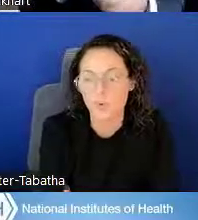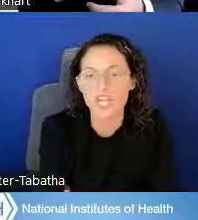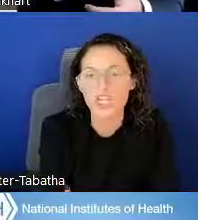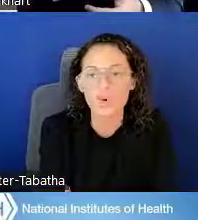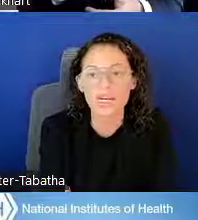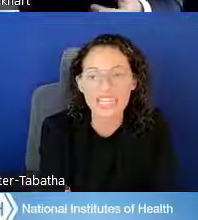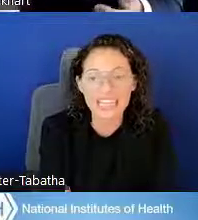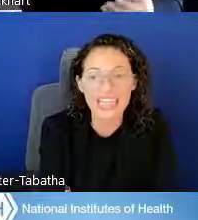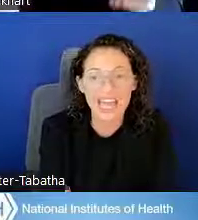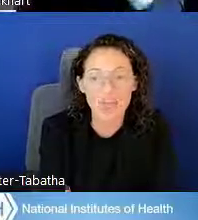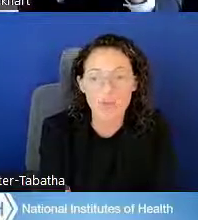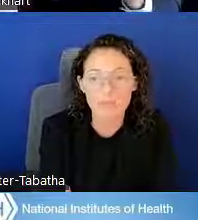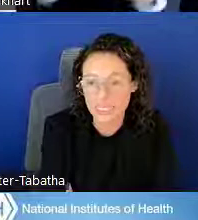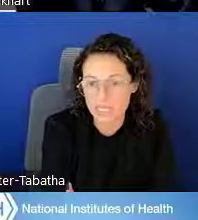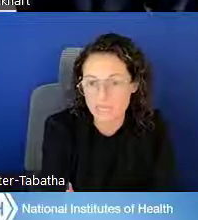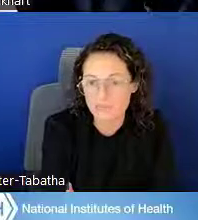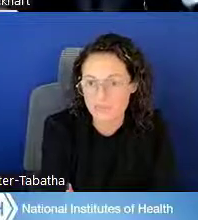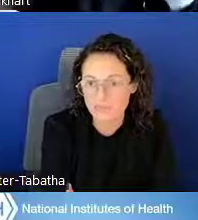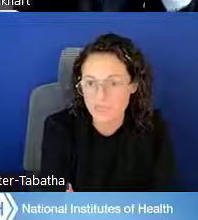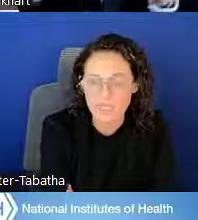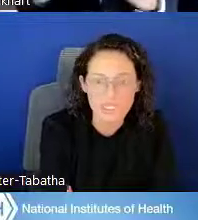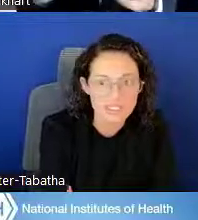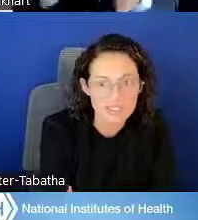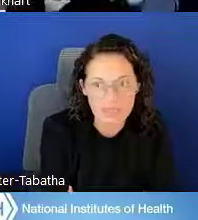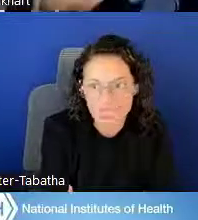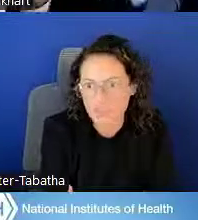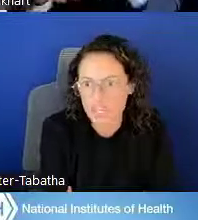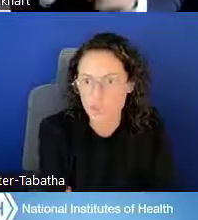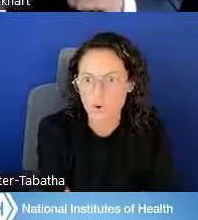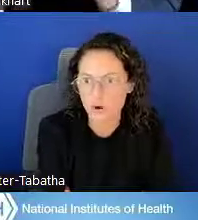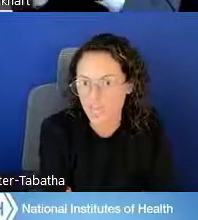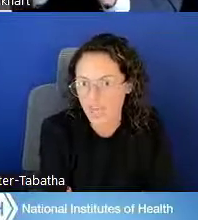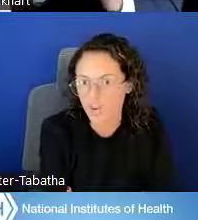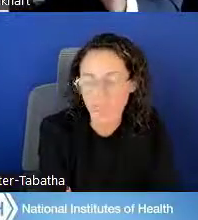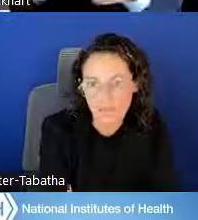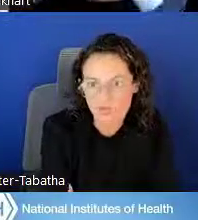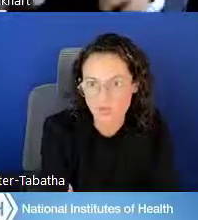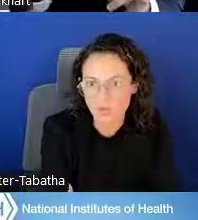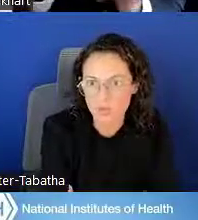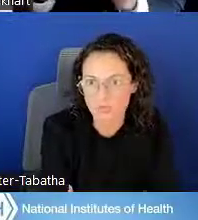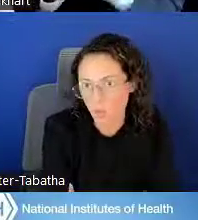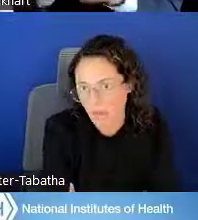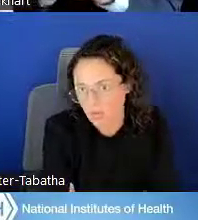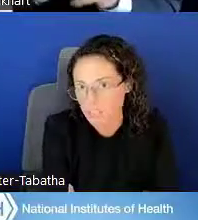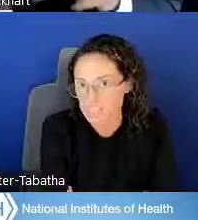When you are in LRP, that doesn't mean that you are then waived from those requirements.